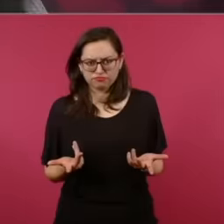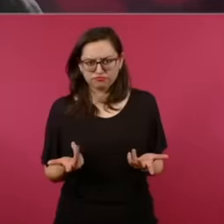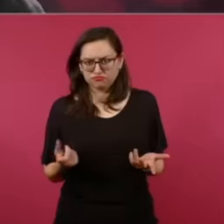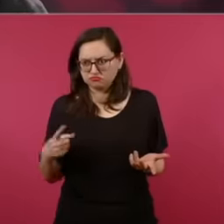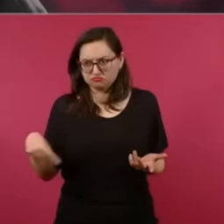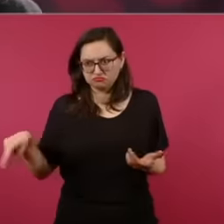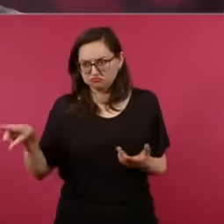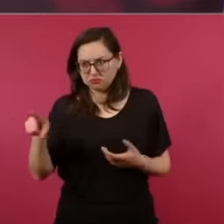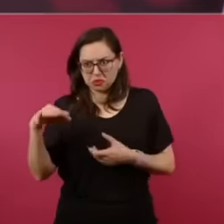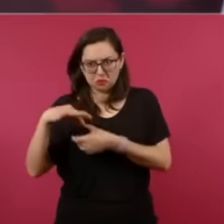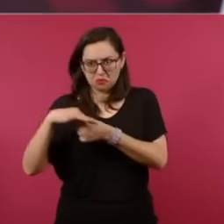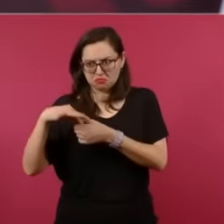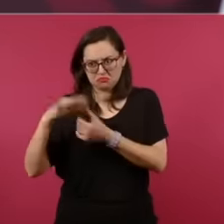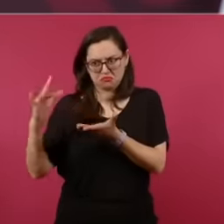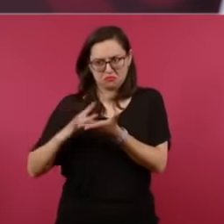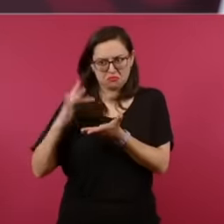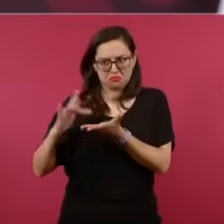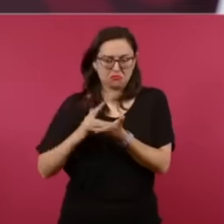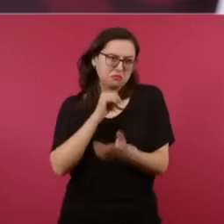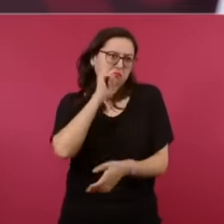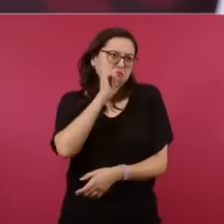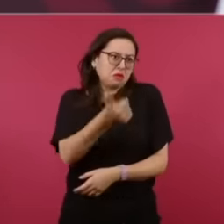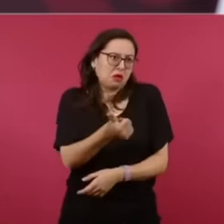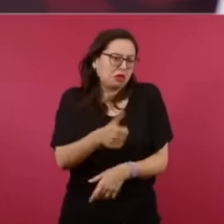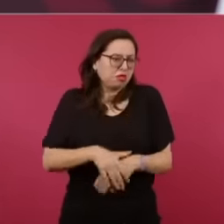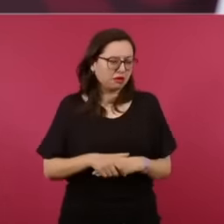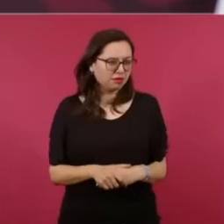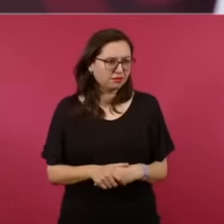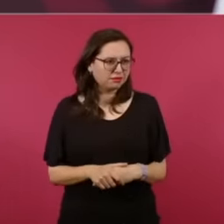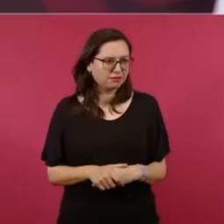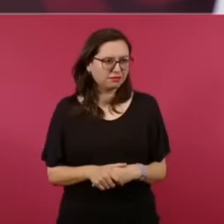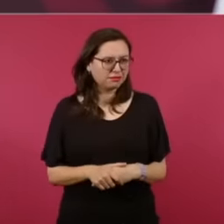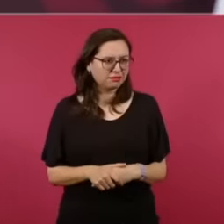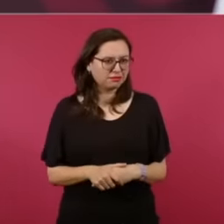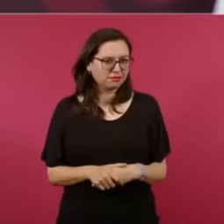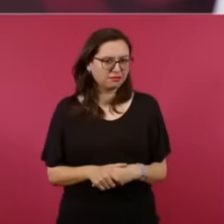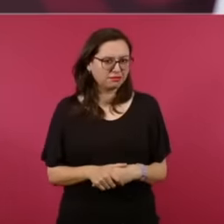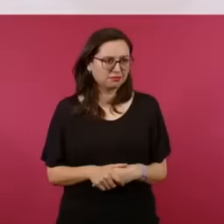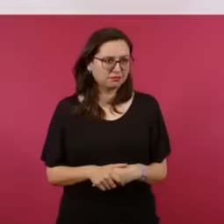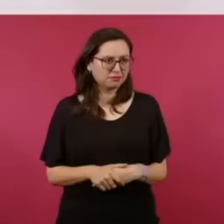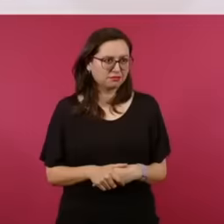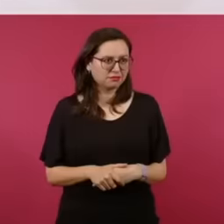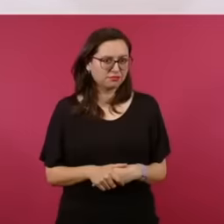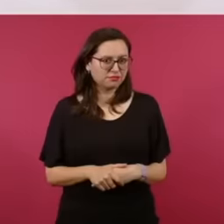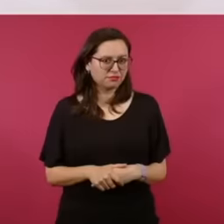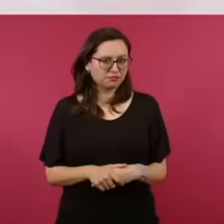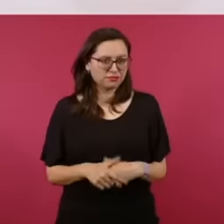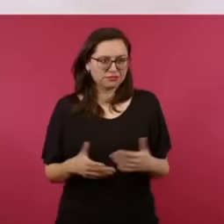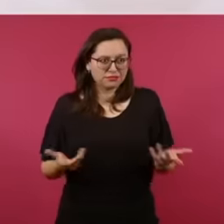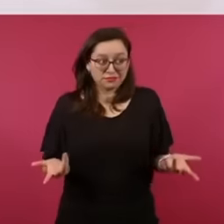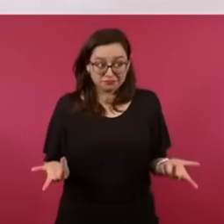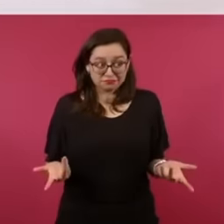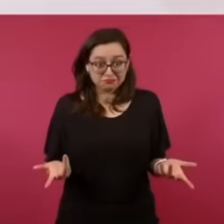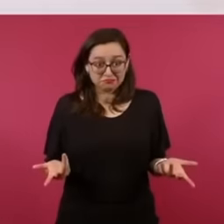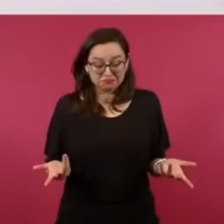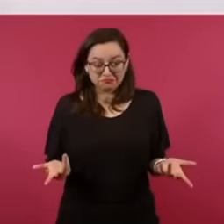rebel but yes things have gone well